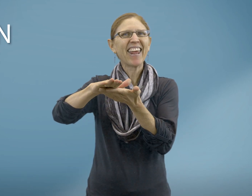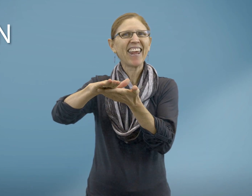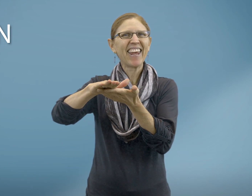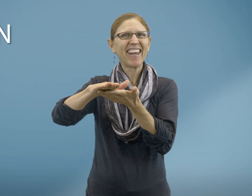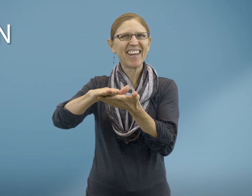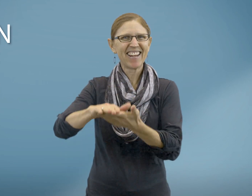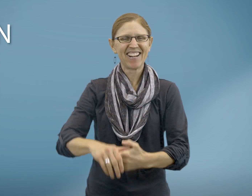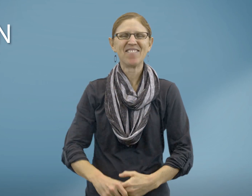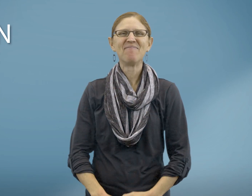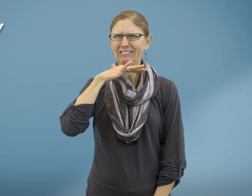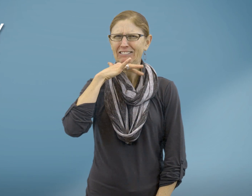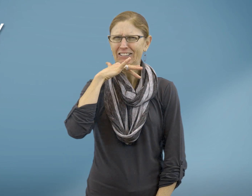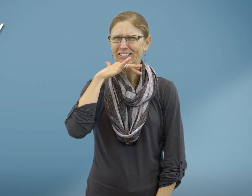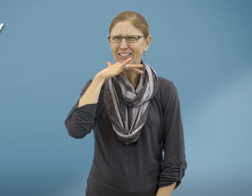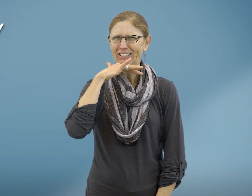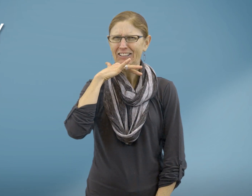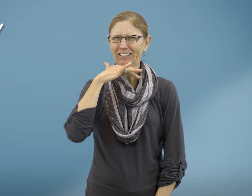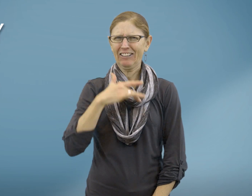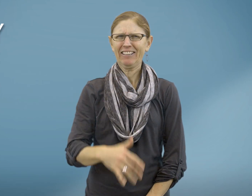Clean Dirty